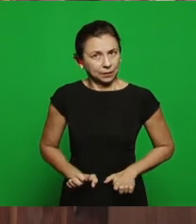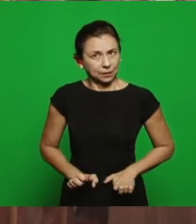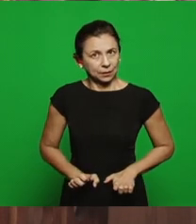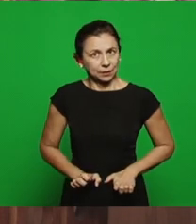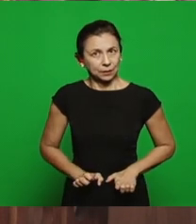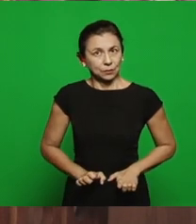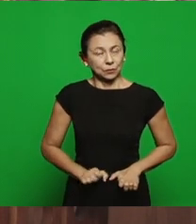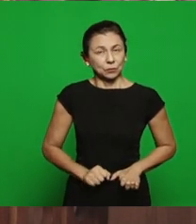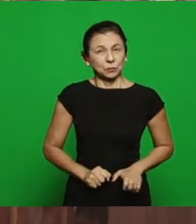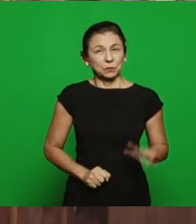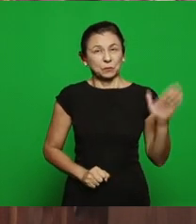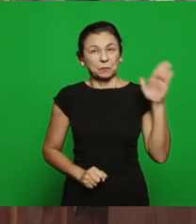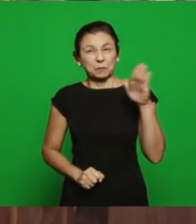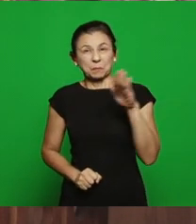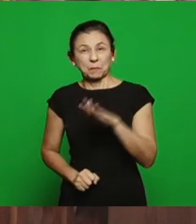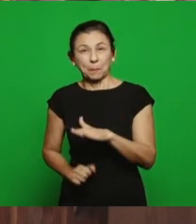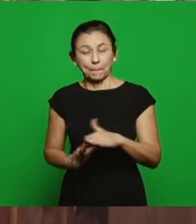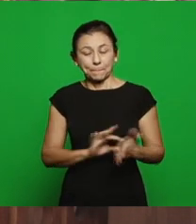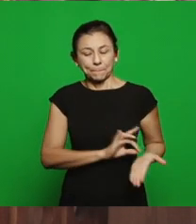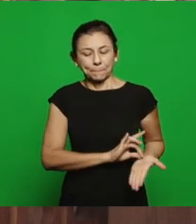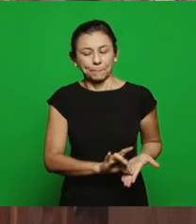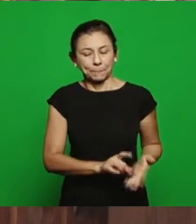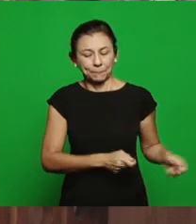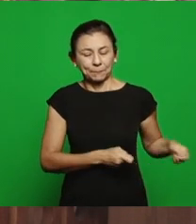the church is here, it was the woman who got